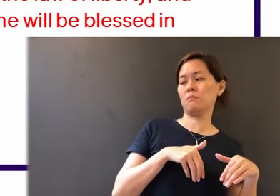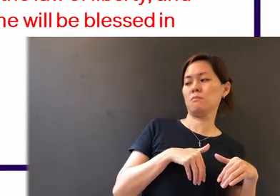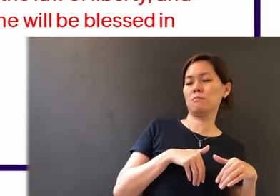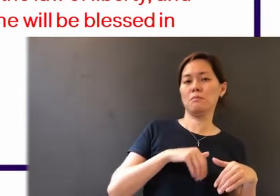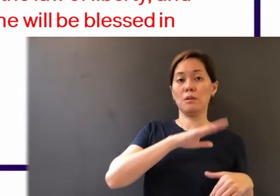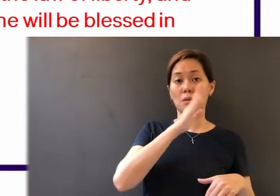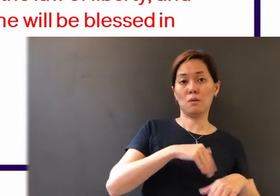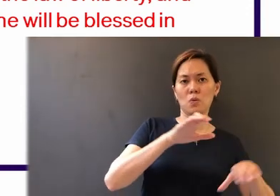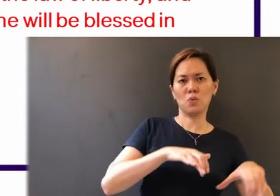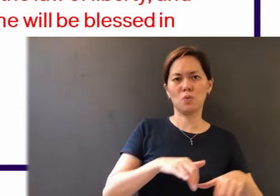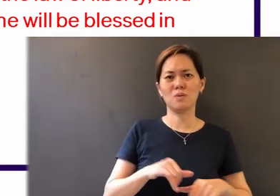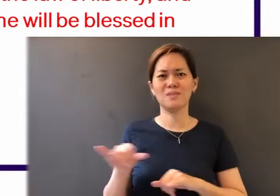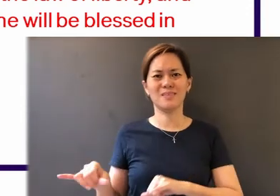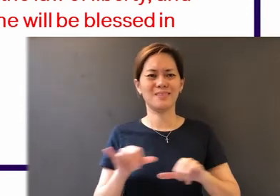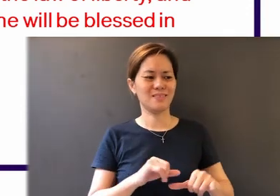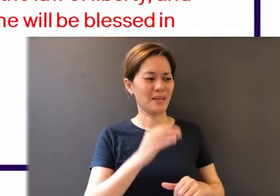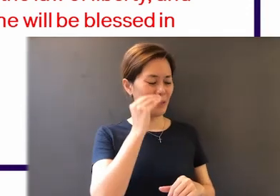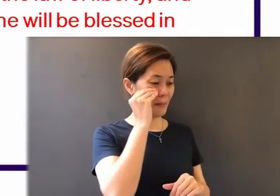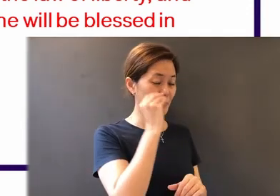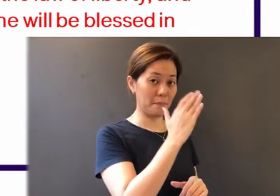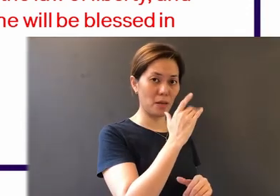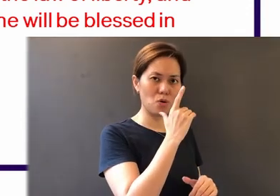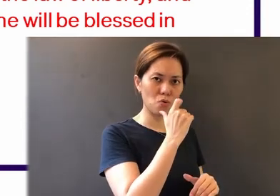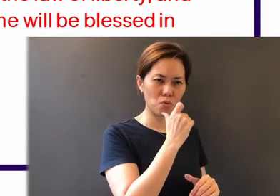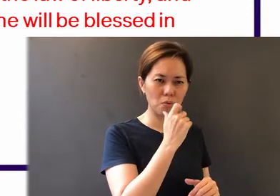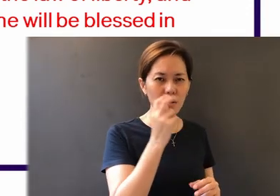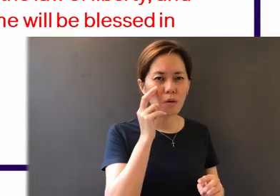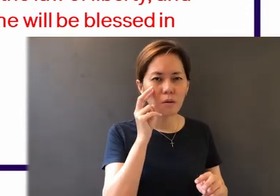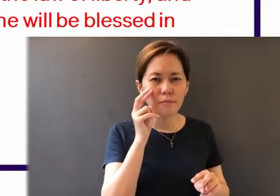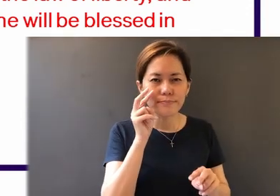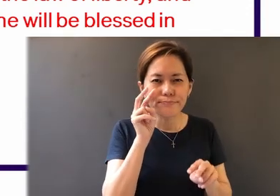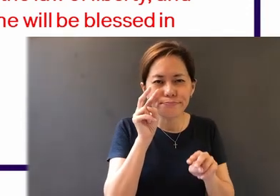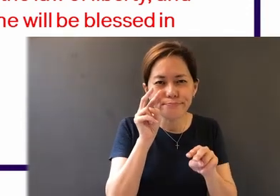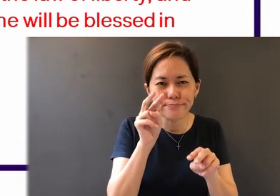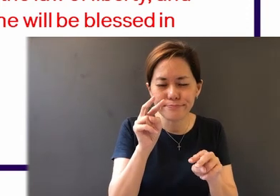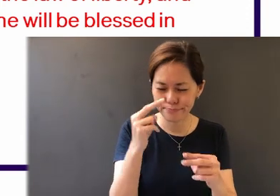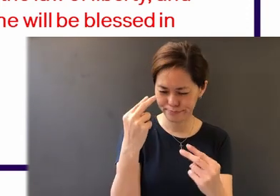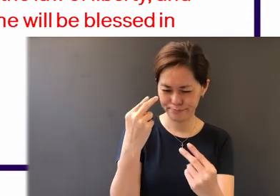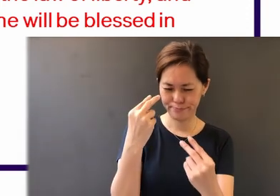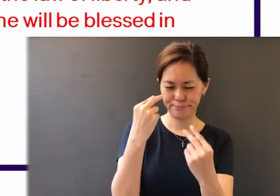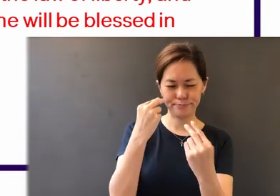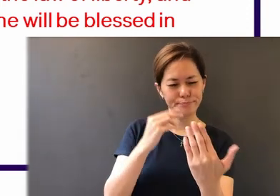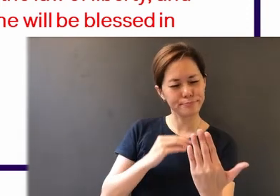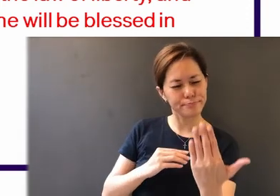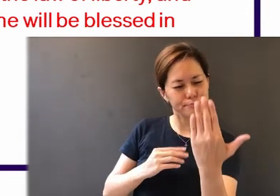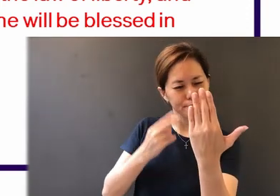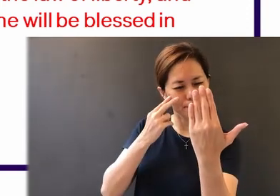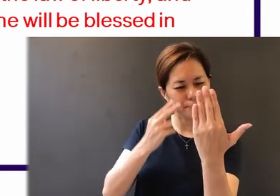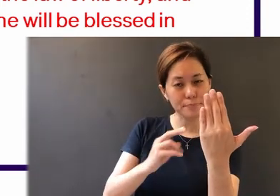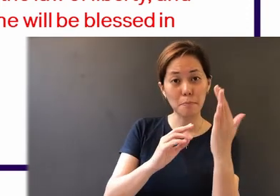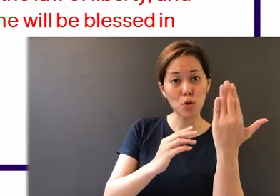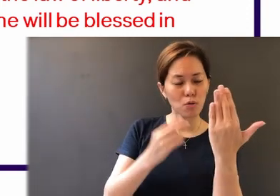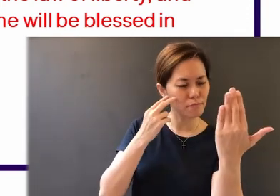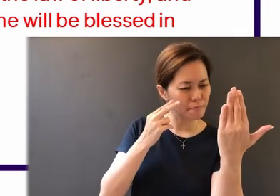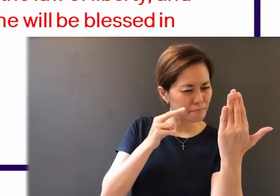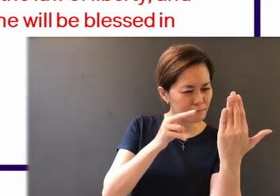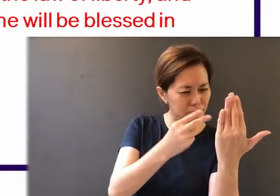he is like a man who looks intently at his natural face in a mirror. For he looks at himself and